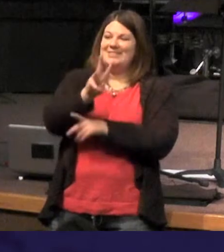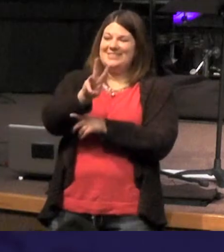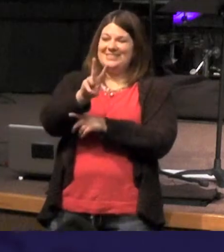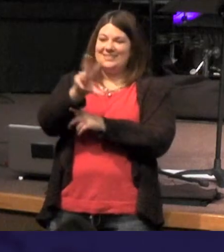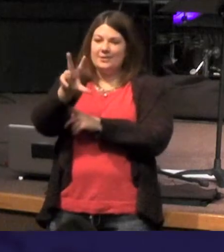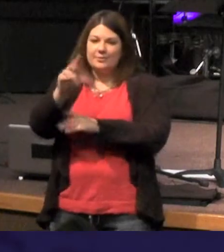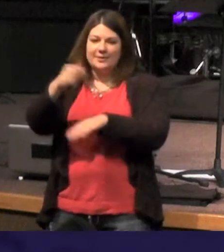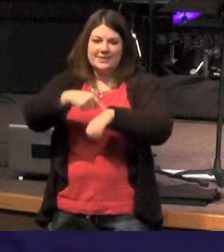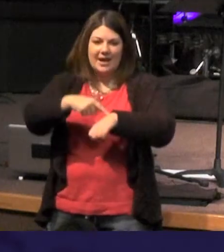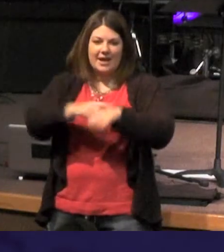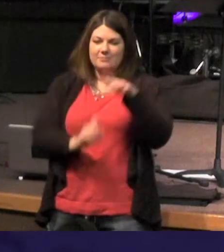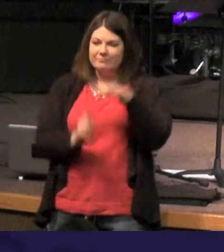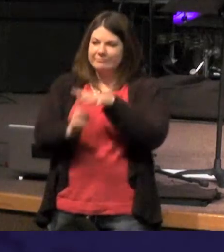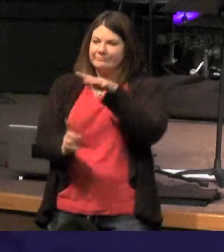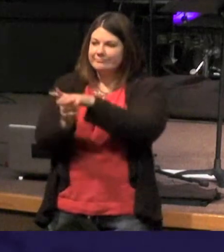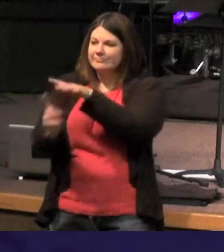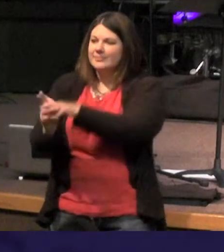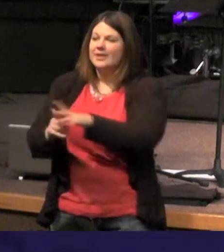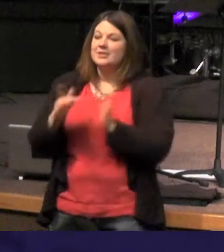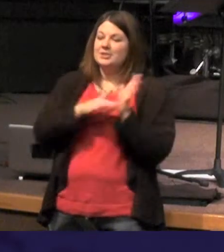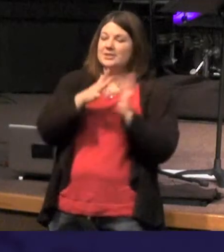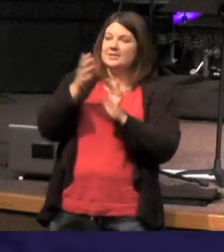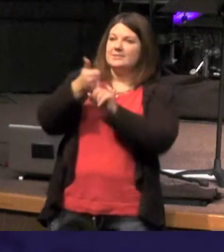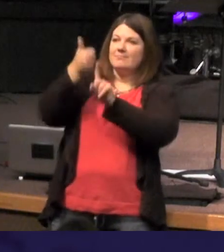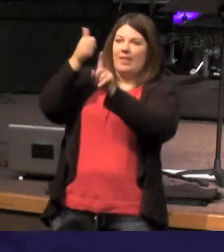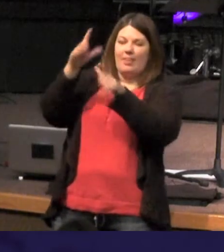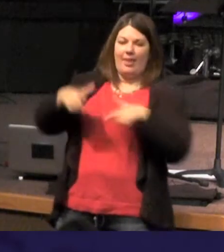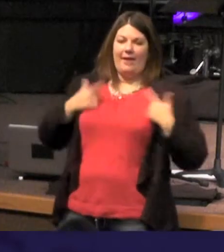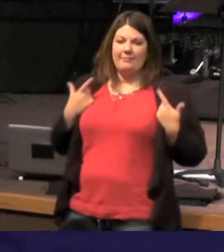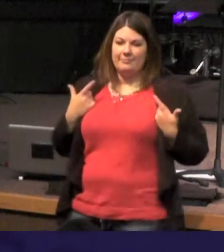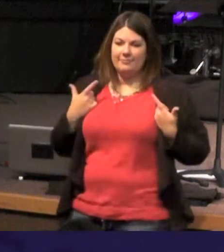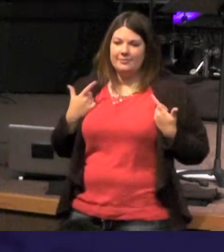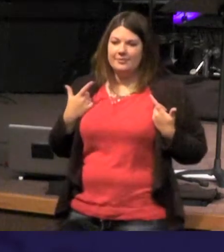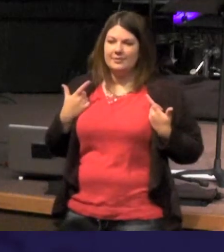Jesus is life - as you go through this book you find out different words are used